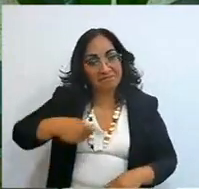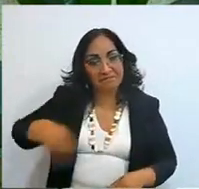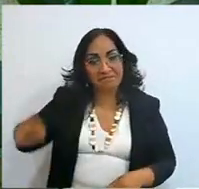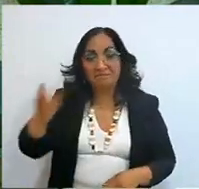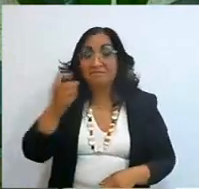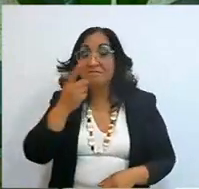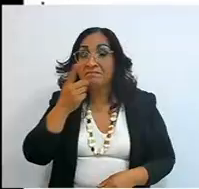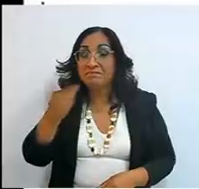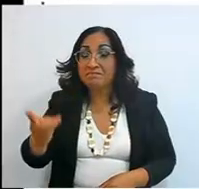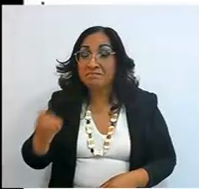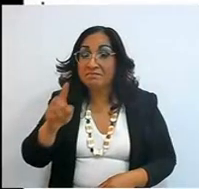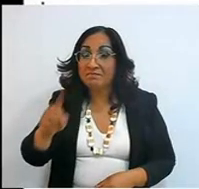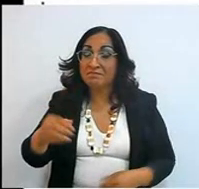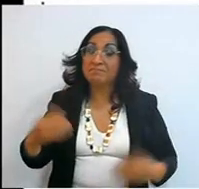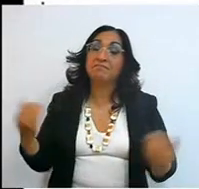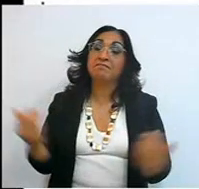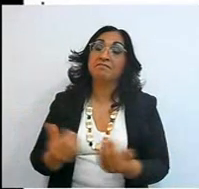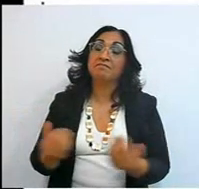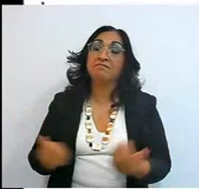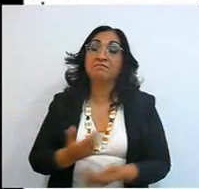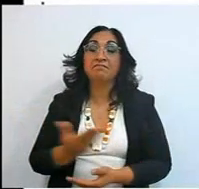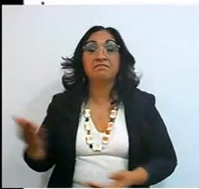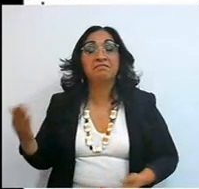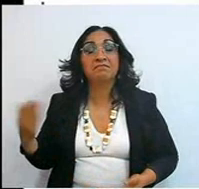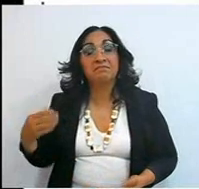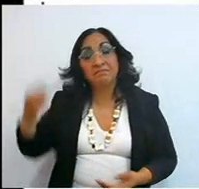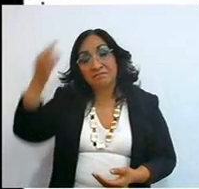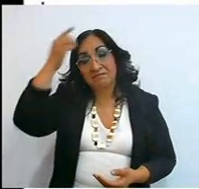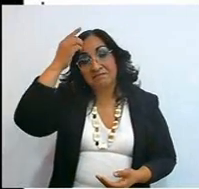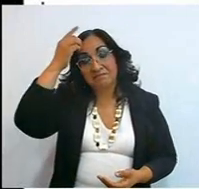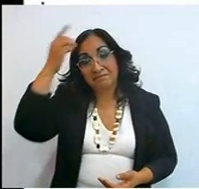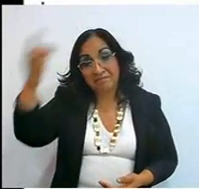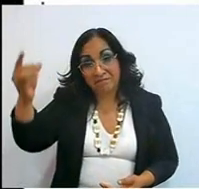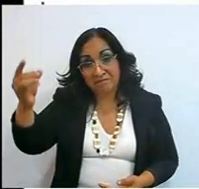"If you do this, and God commands you,